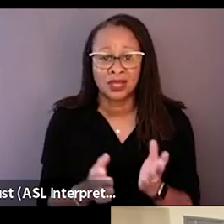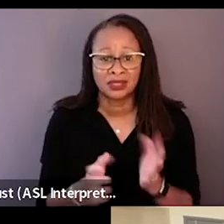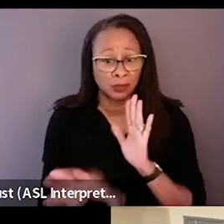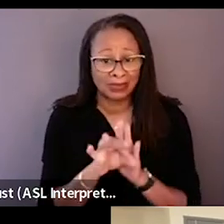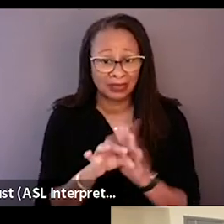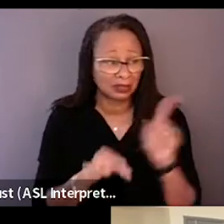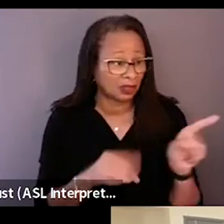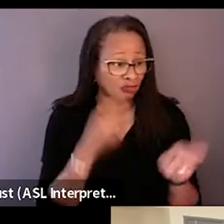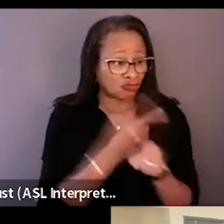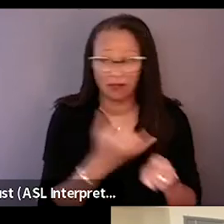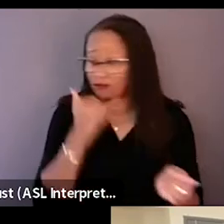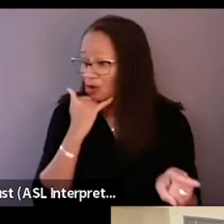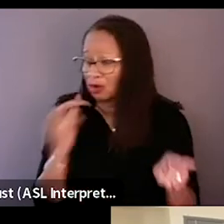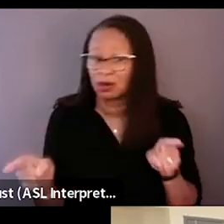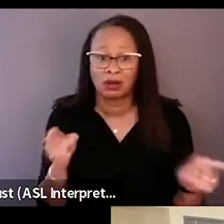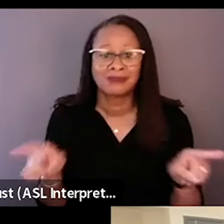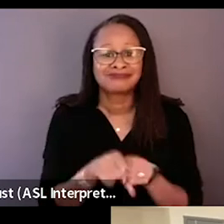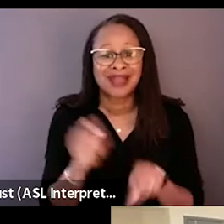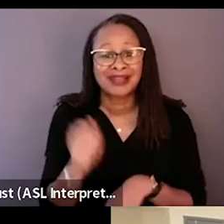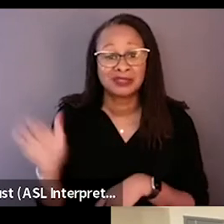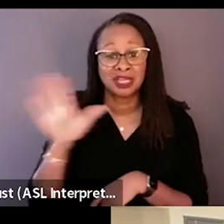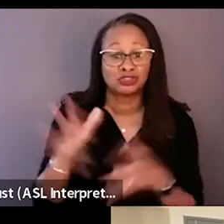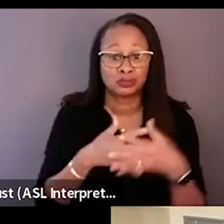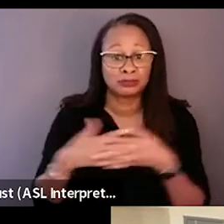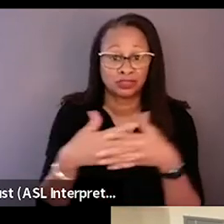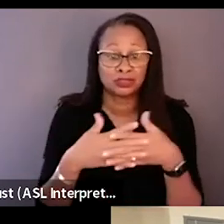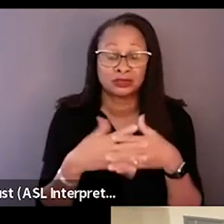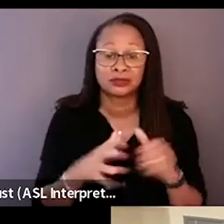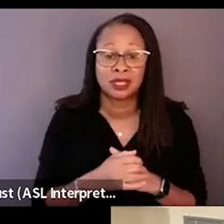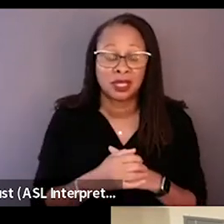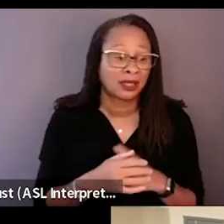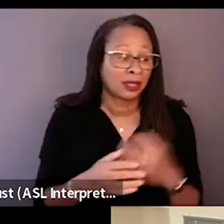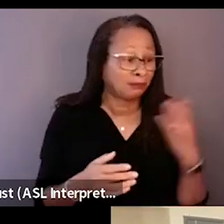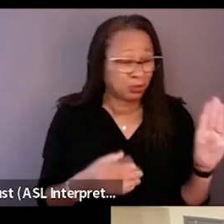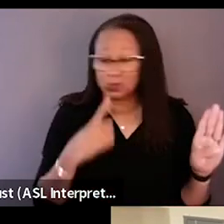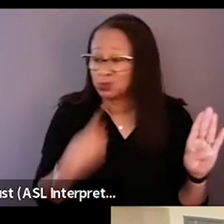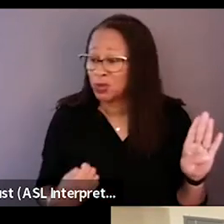in this country as Asian Americans, politically, whether we're blue or red.